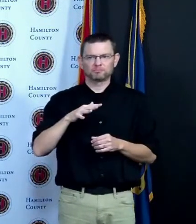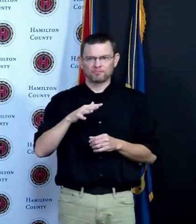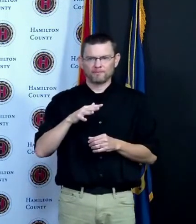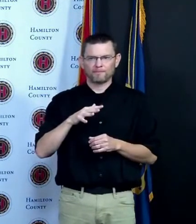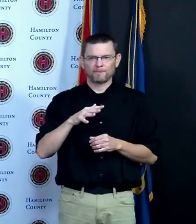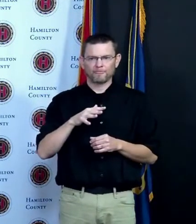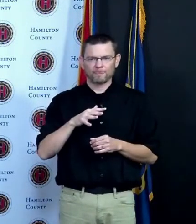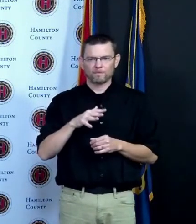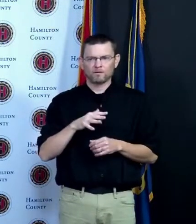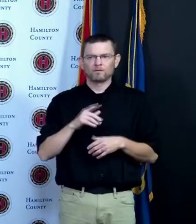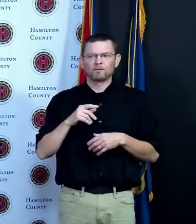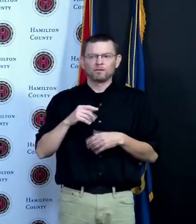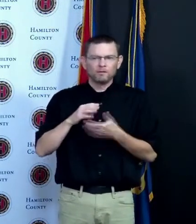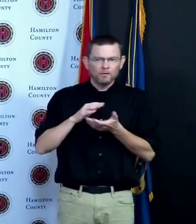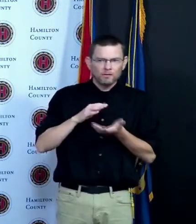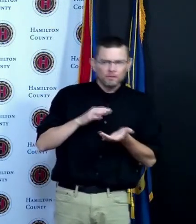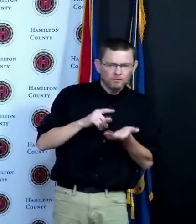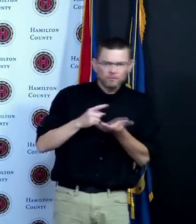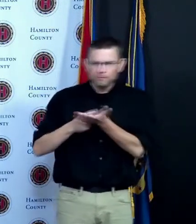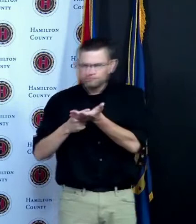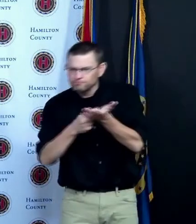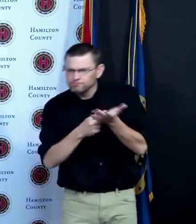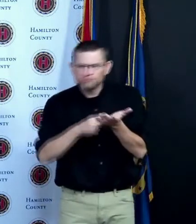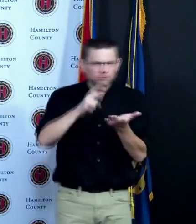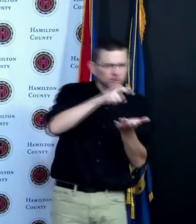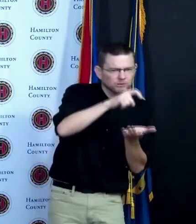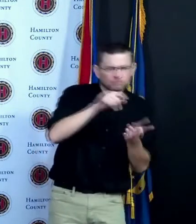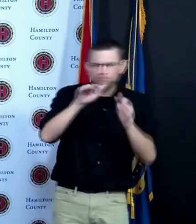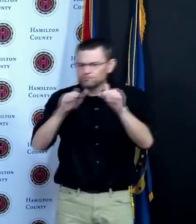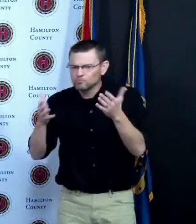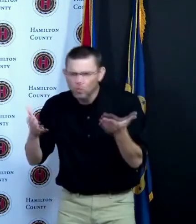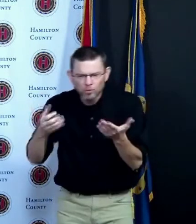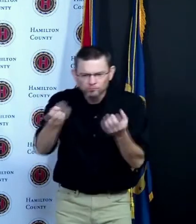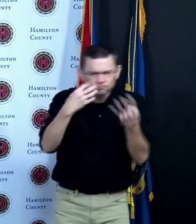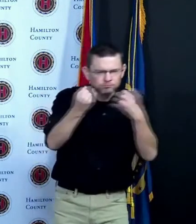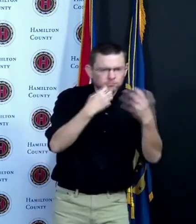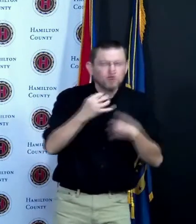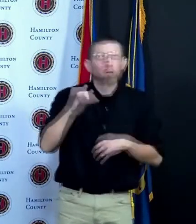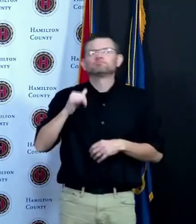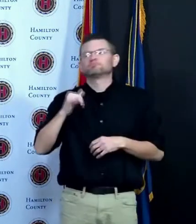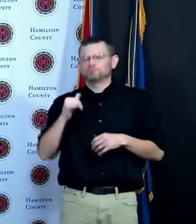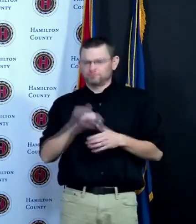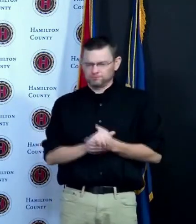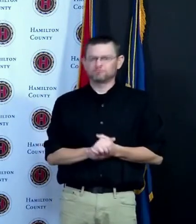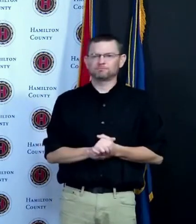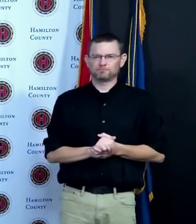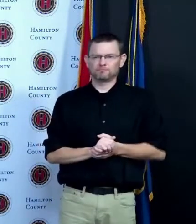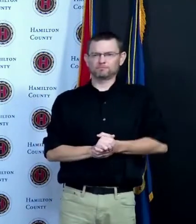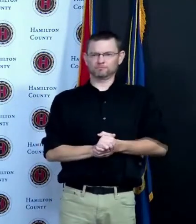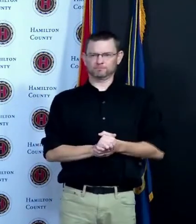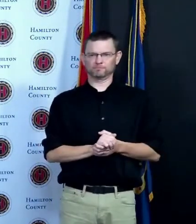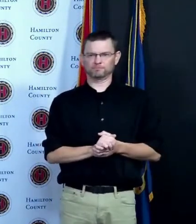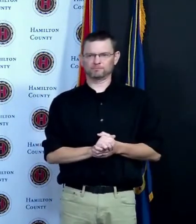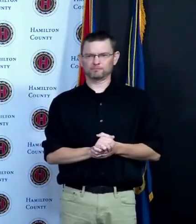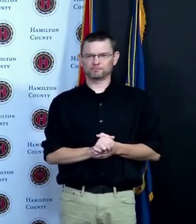to what are the emergent needs still unmet and what are the transformational things we can do